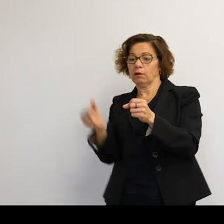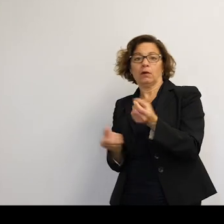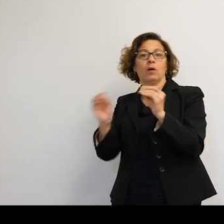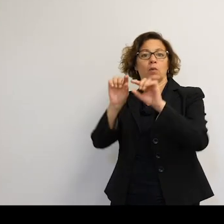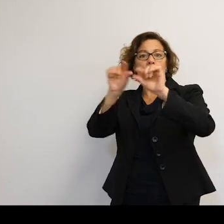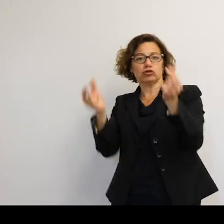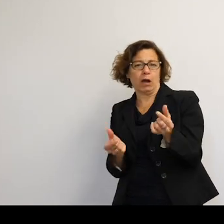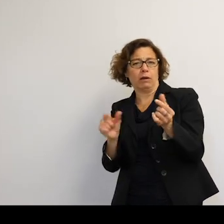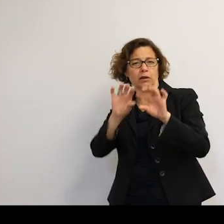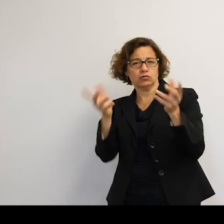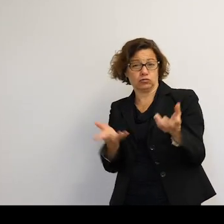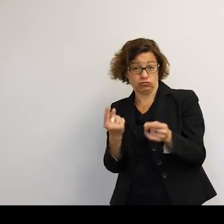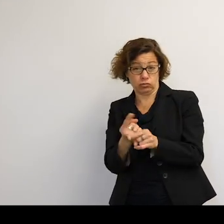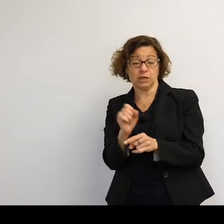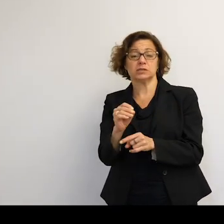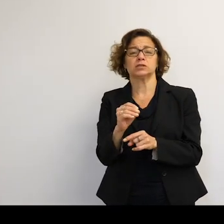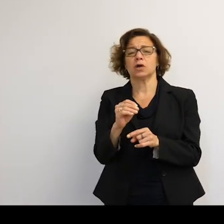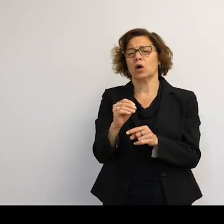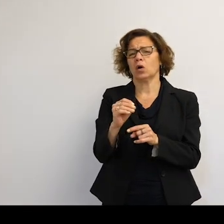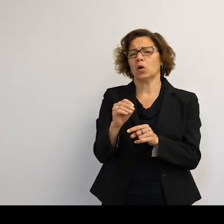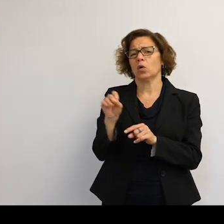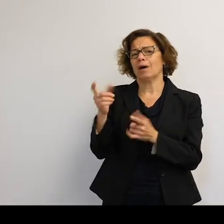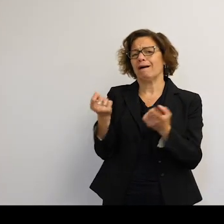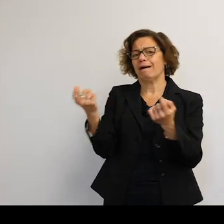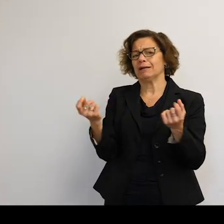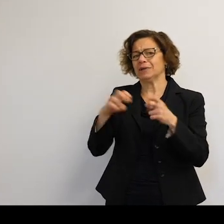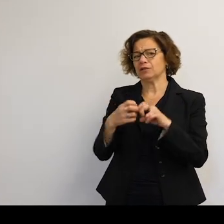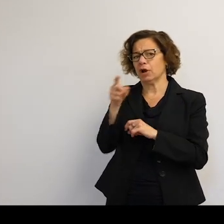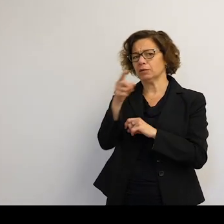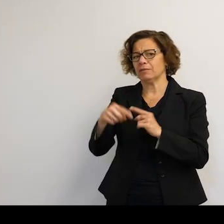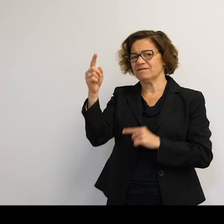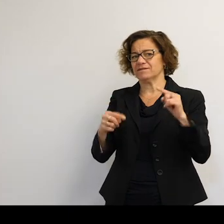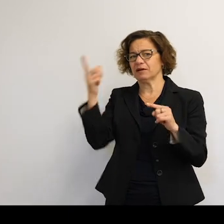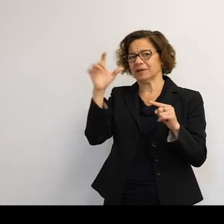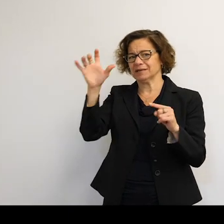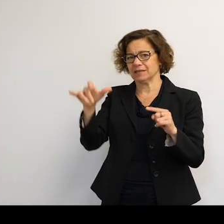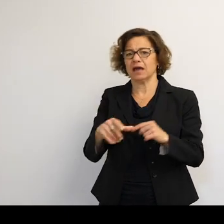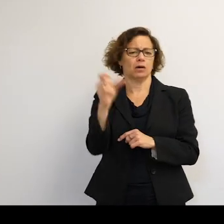So doesn't the approach to eliminate the problem vary because of that? Absolutely.